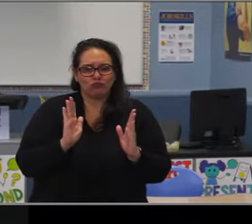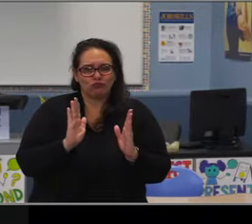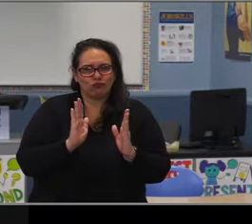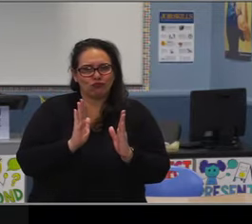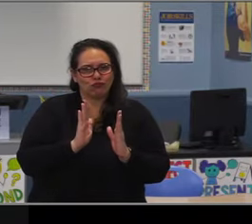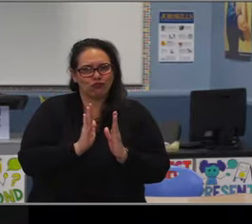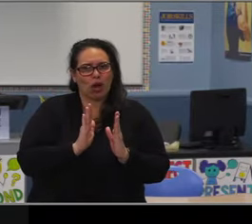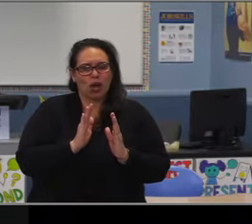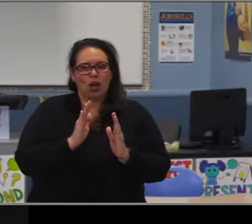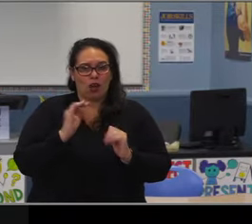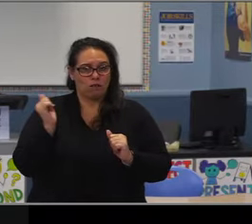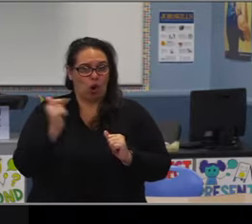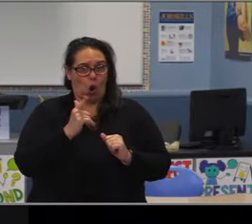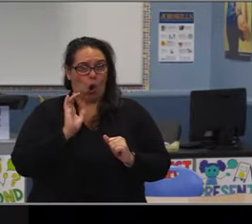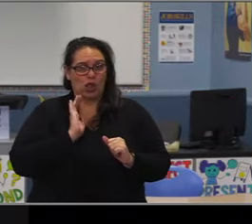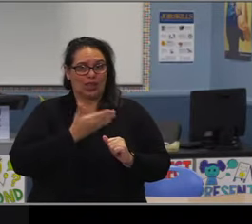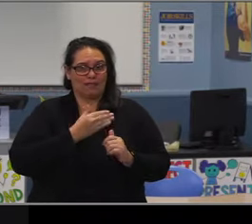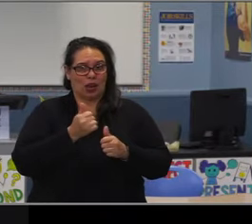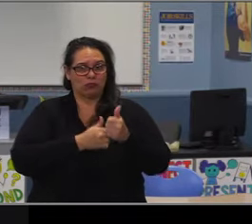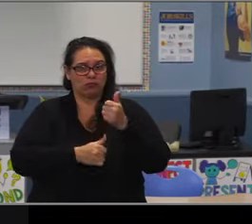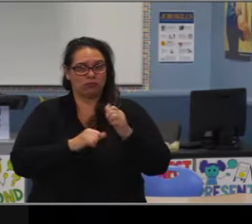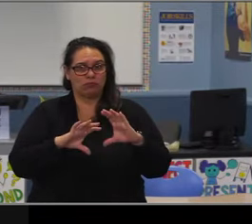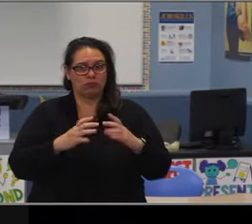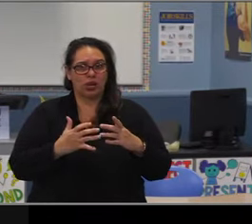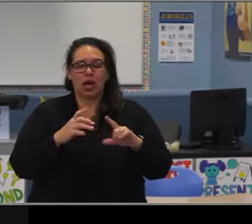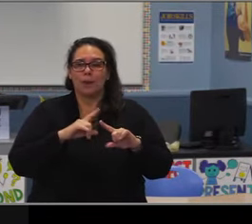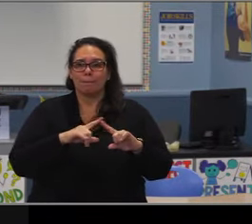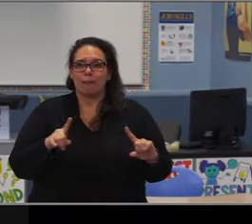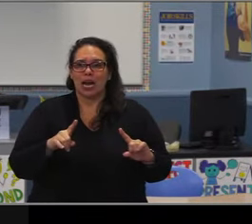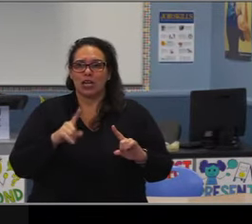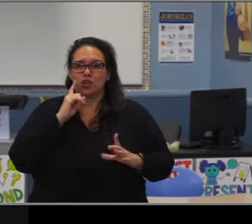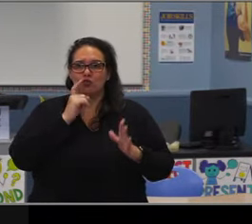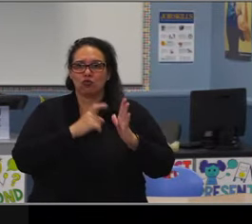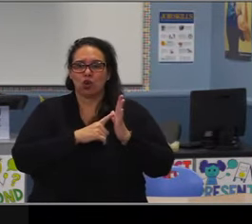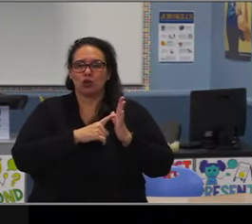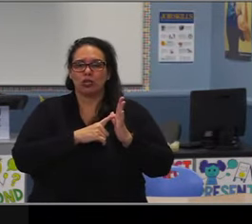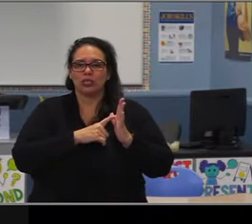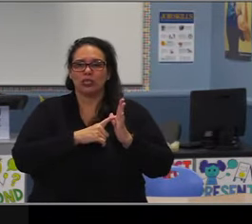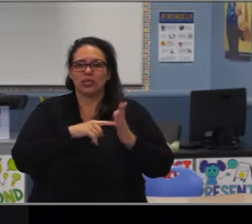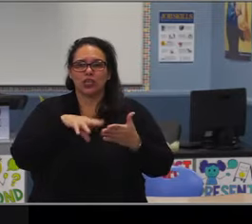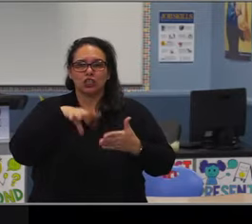since they represent more than half of our overall enrollment in comparison to the other sub group.